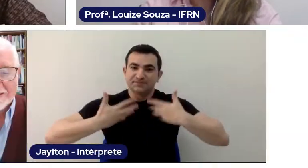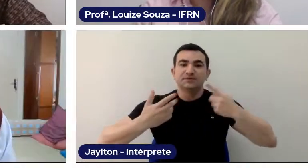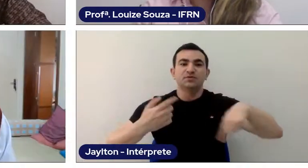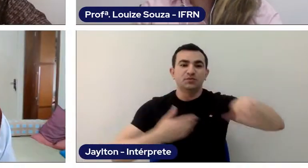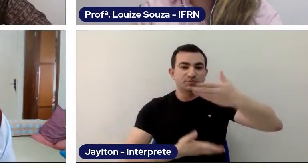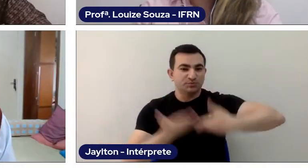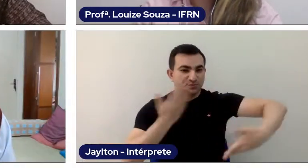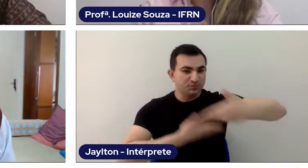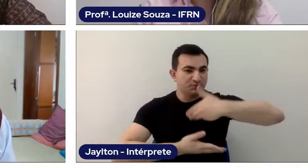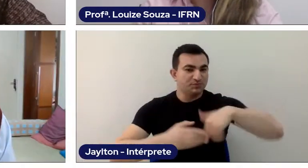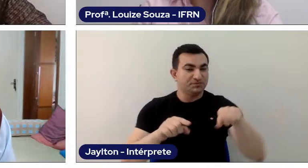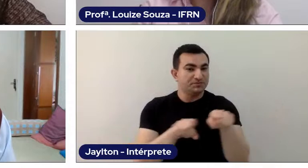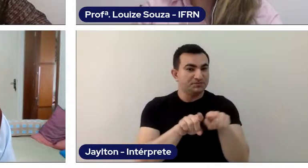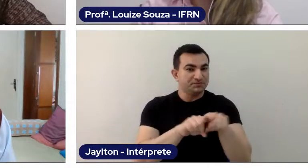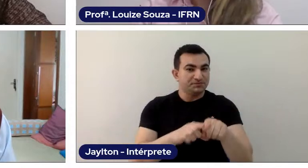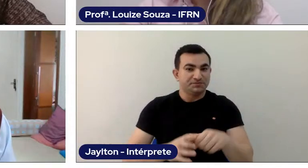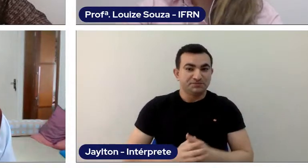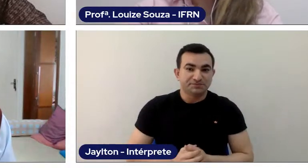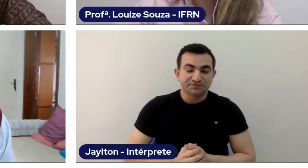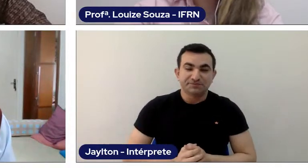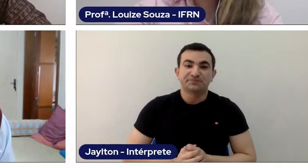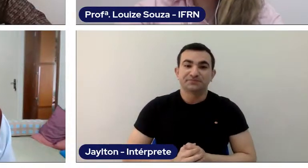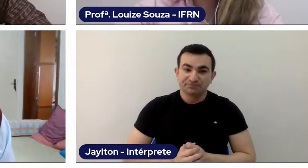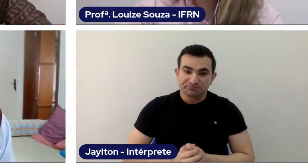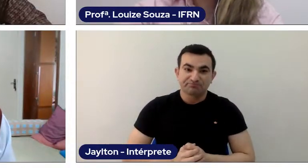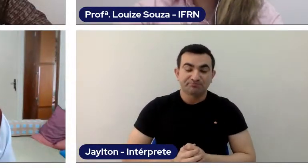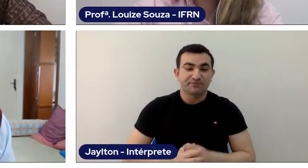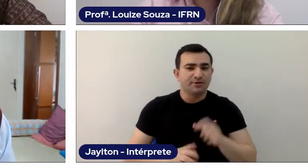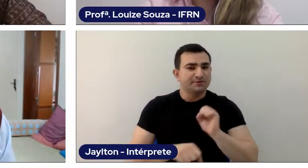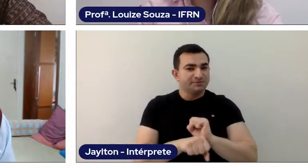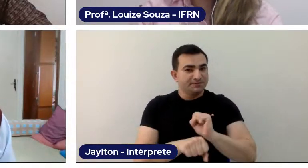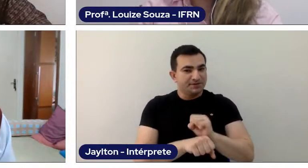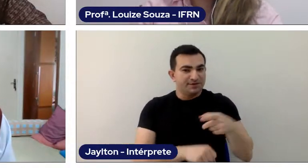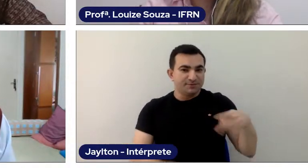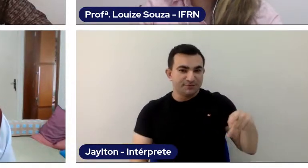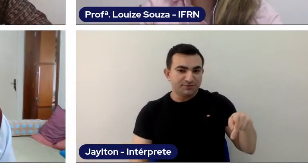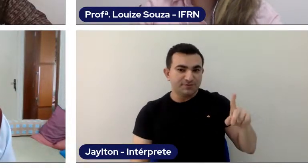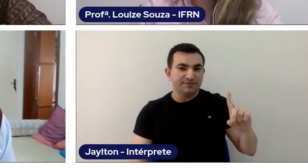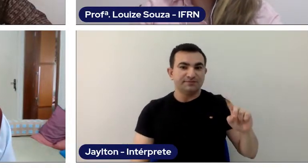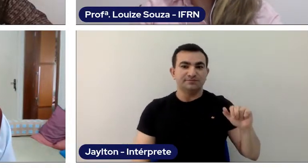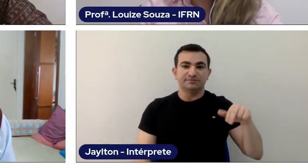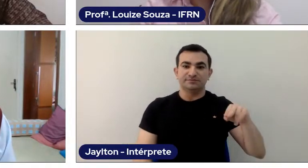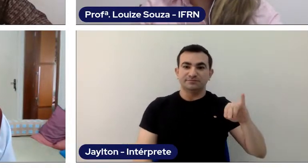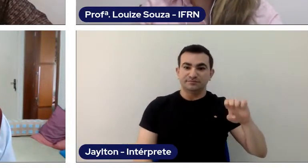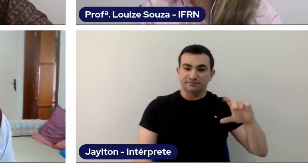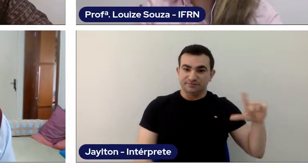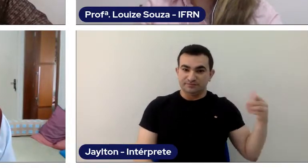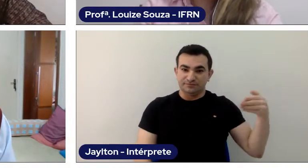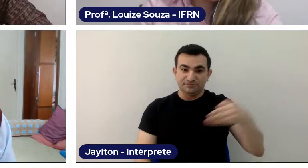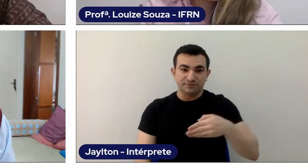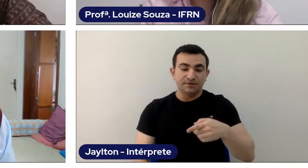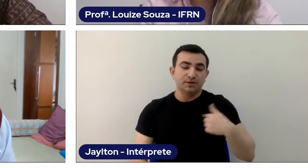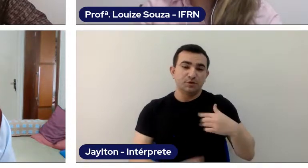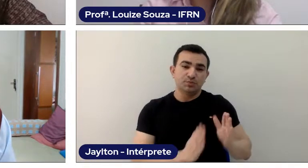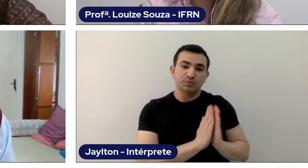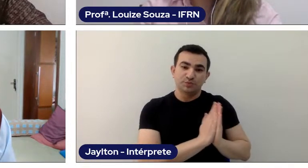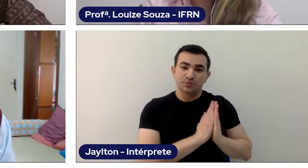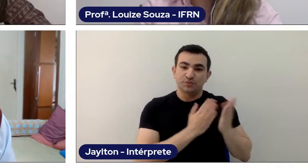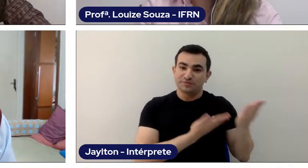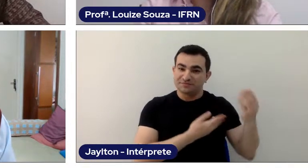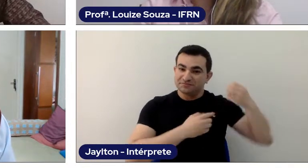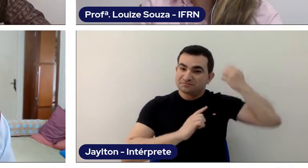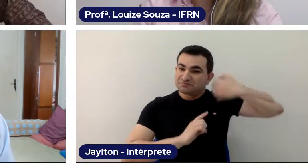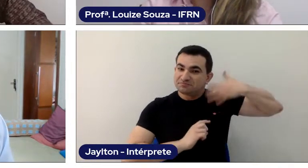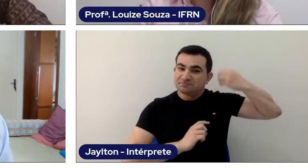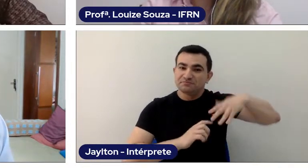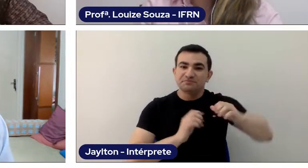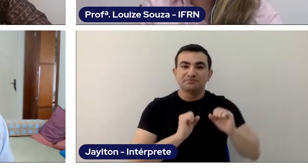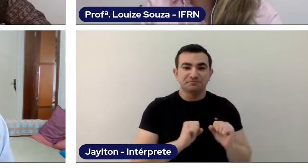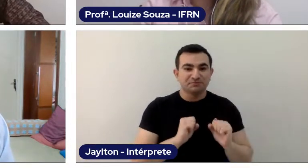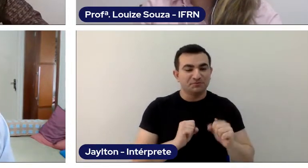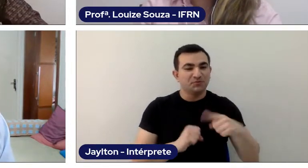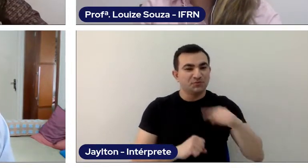As professor Daniel tries to reconnect with the internet, will you do your self-description, professor Libâneo? - Of course, yes.